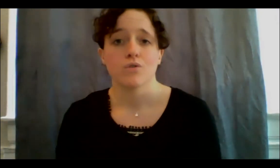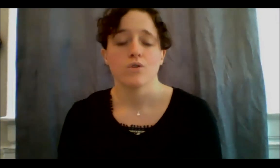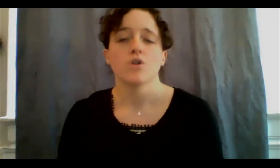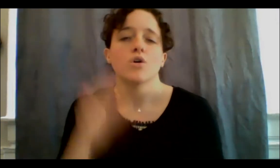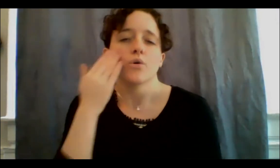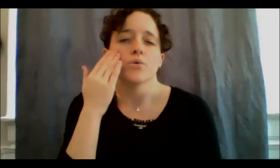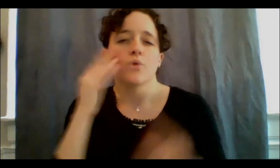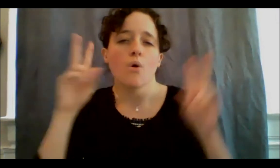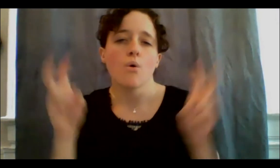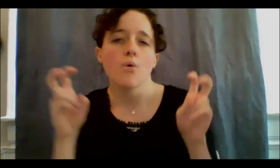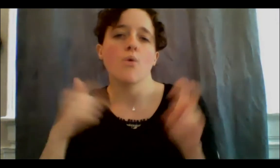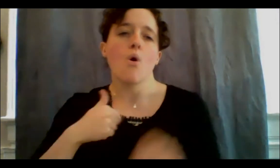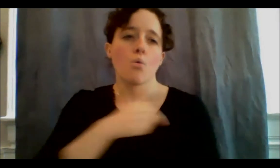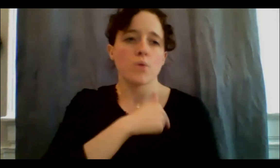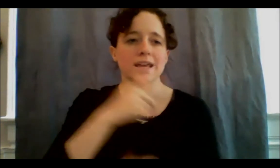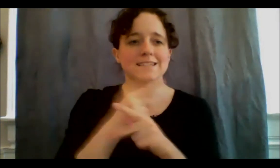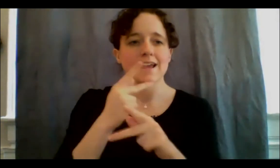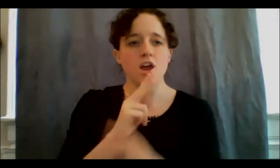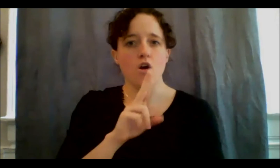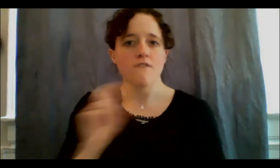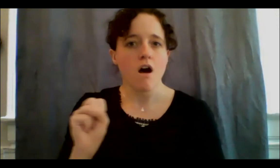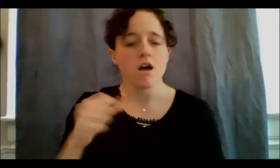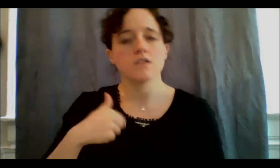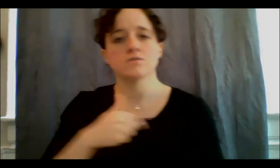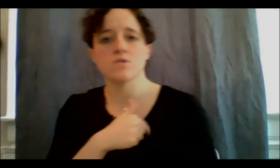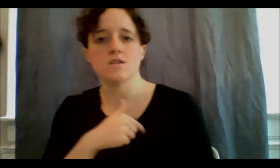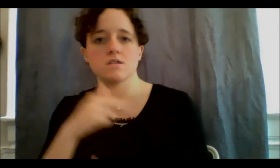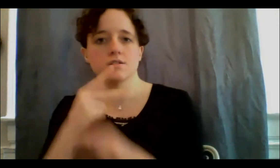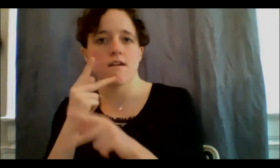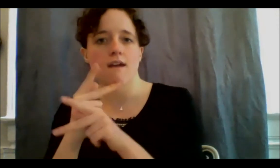of each other. We're recognizing that we can't rely on the state to take care of